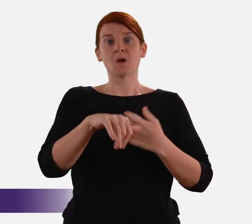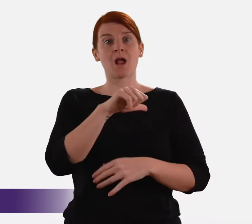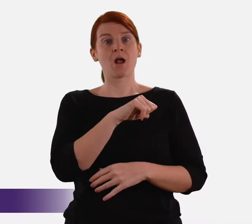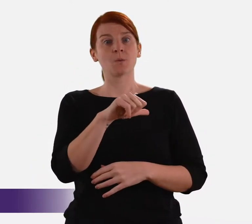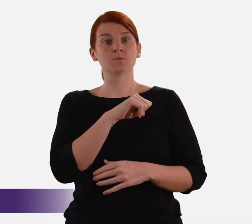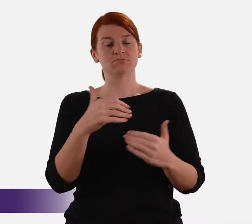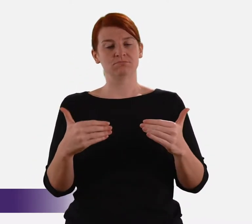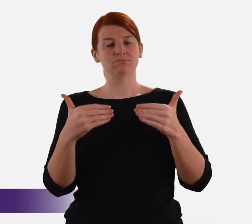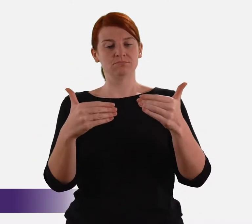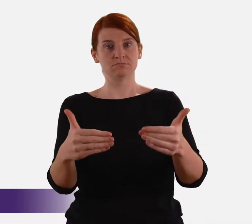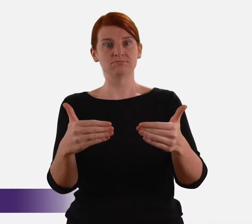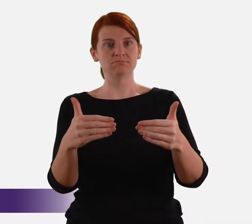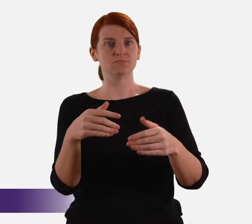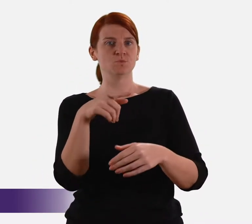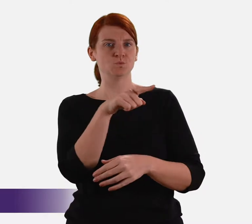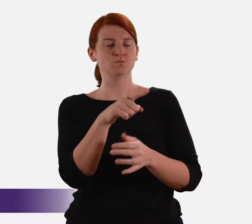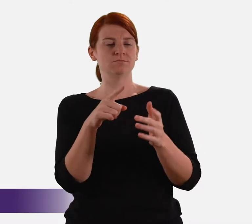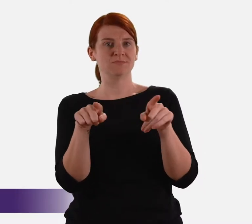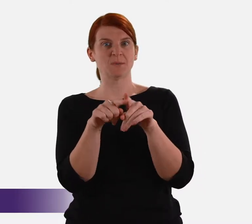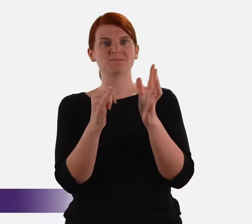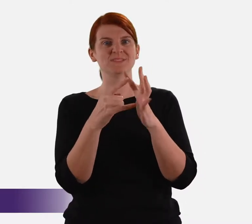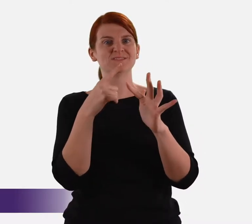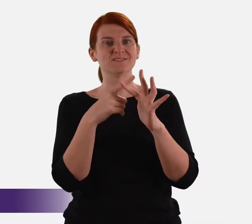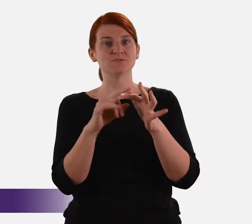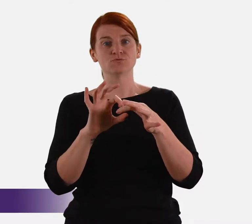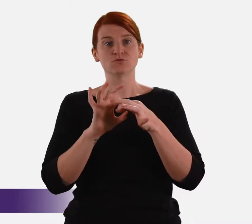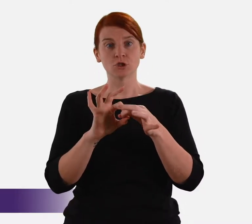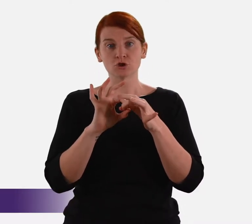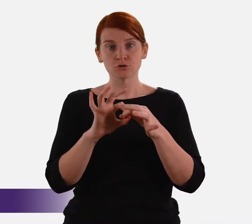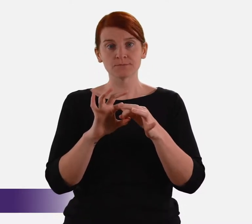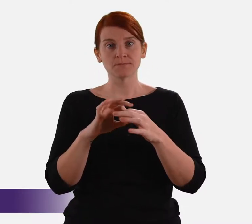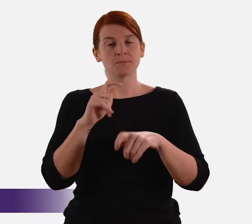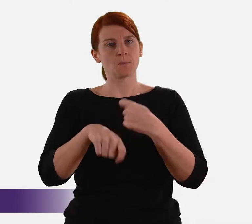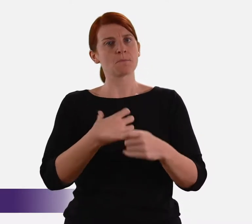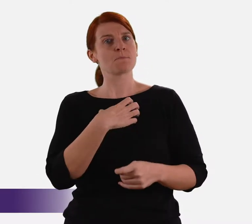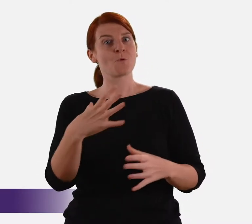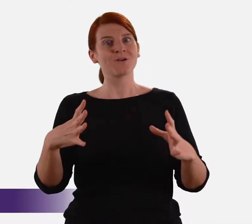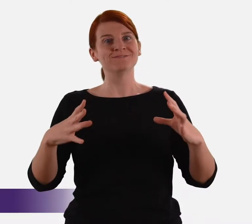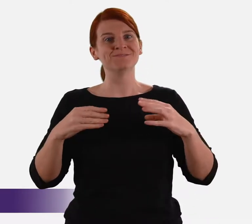As social attitudes towards same sex relationships became more accepting,